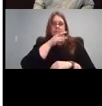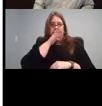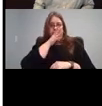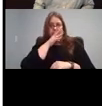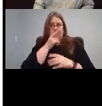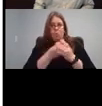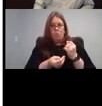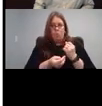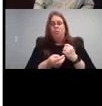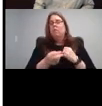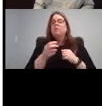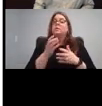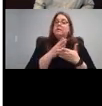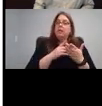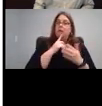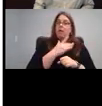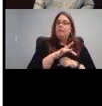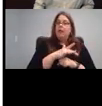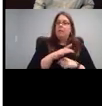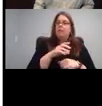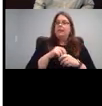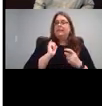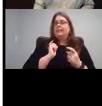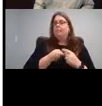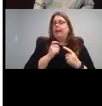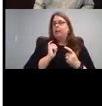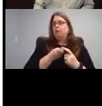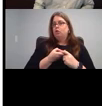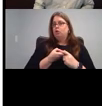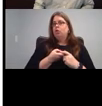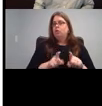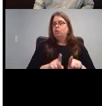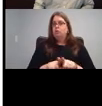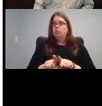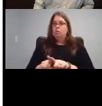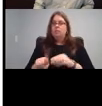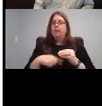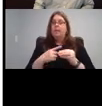available in Spanish when I'm going to show you it is available in Spanish. This is about Emily a club setting